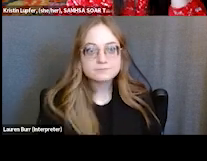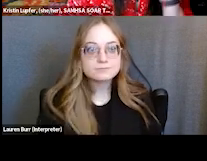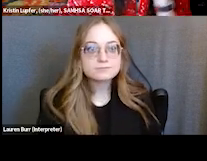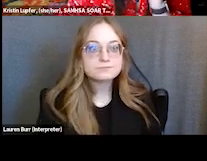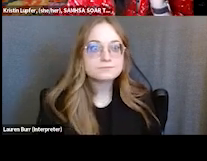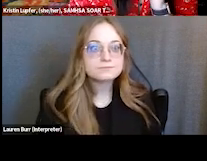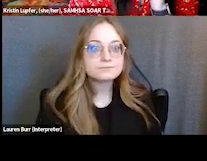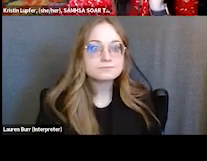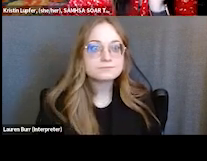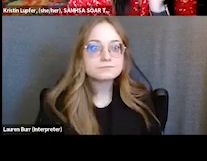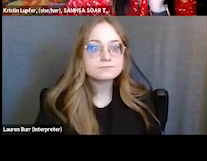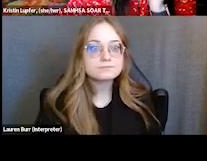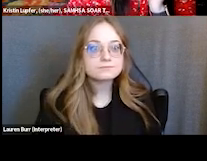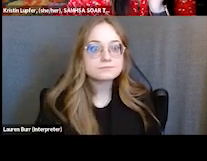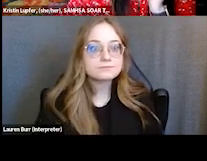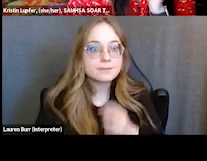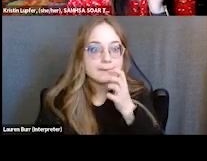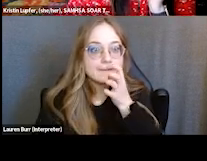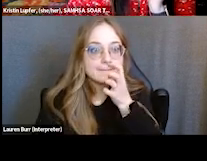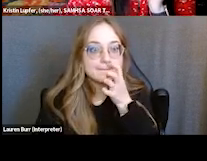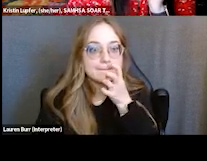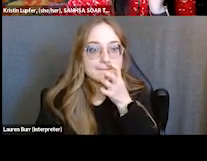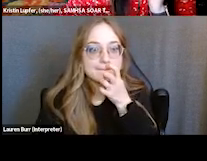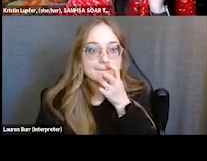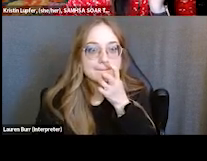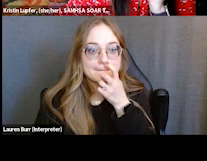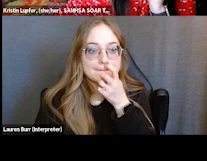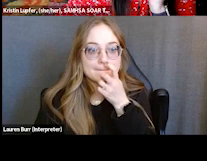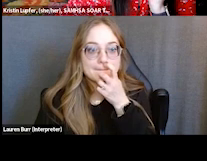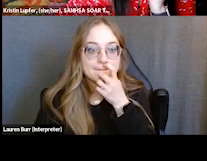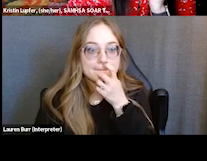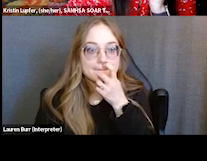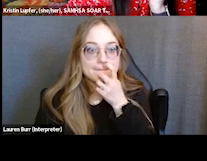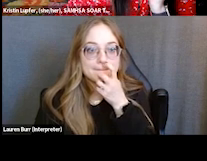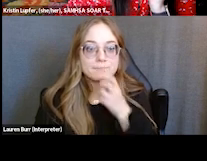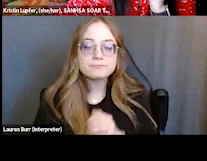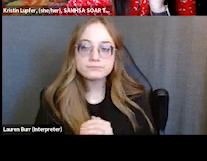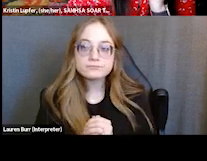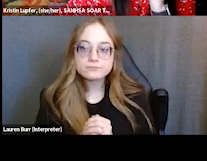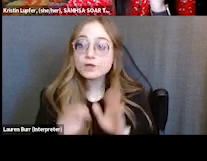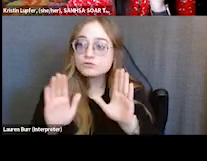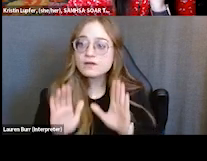Great. Does anyone else wanna kind of add to that or what things that we can do with medical providers